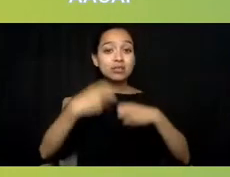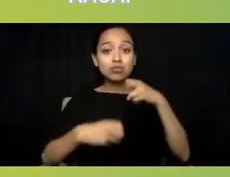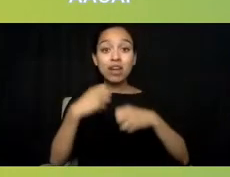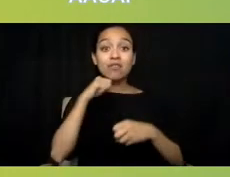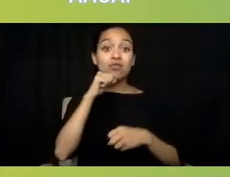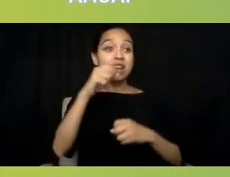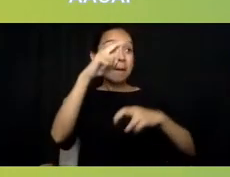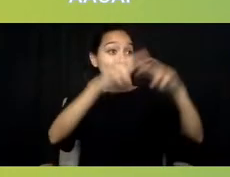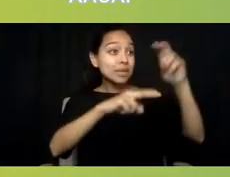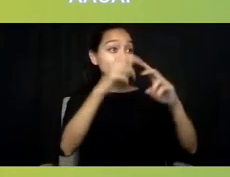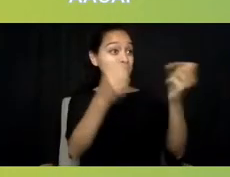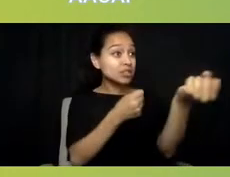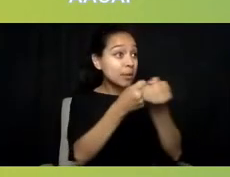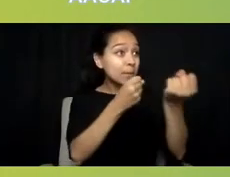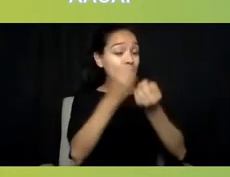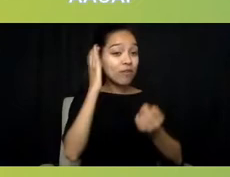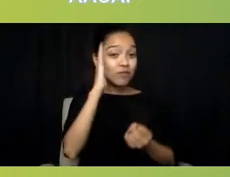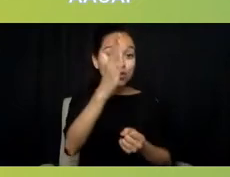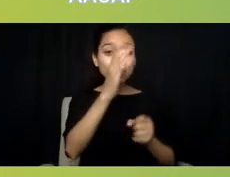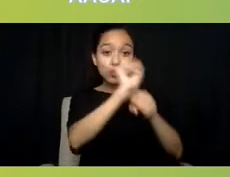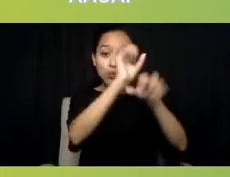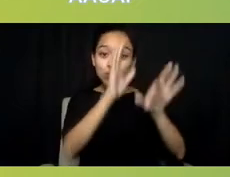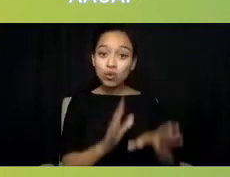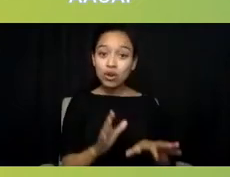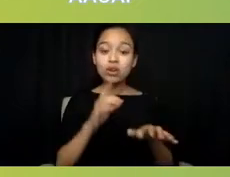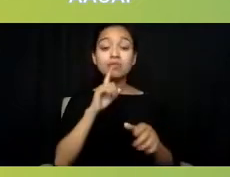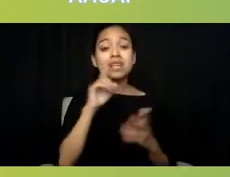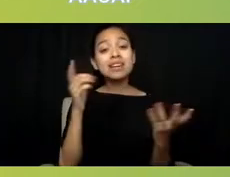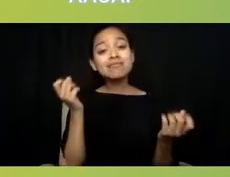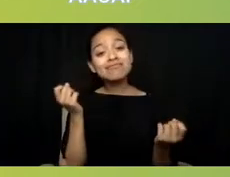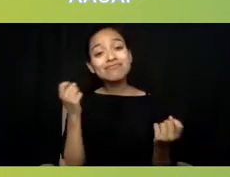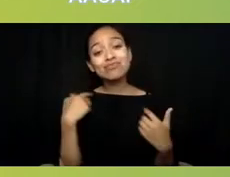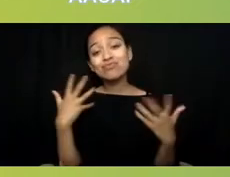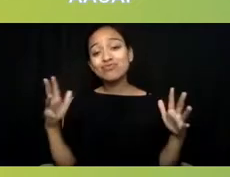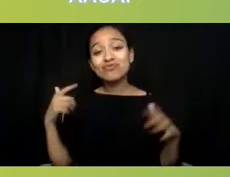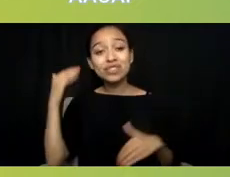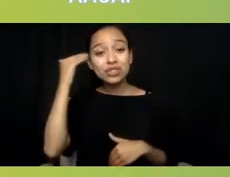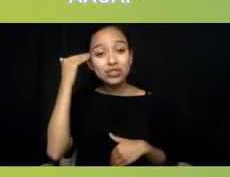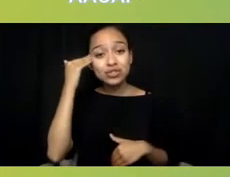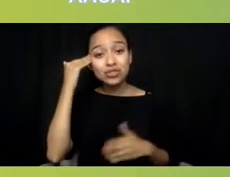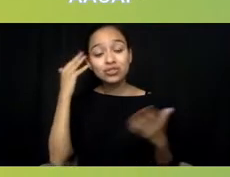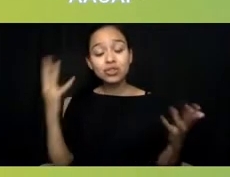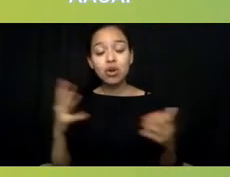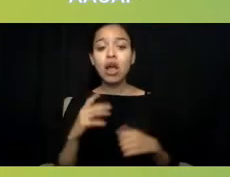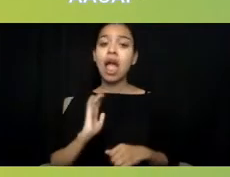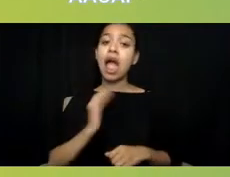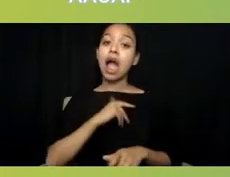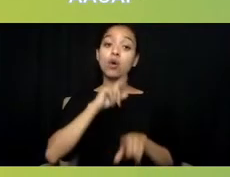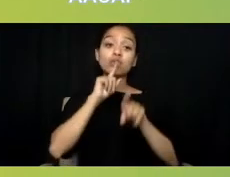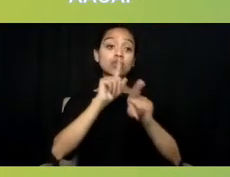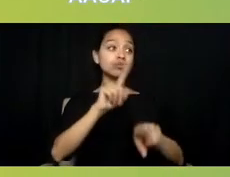because, tragically, as we know, demand (audio dropout) but our response is not going to be commensurate with the need.